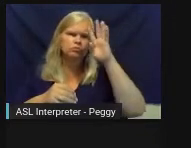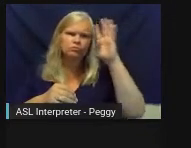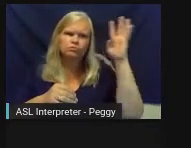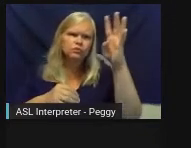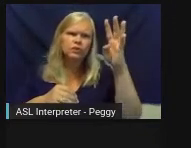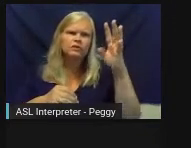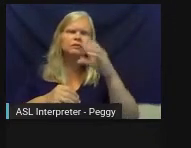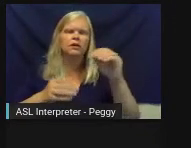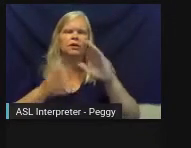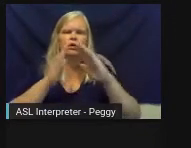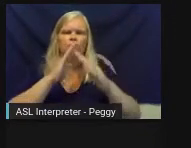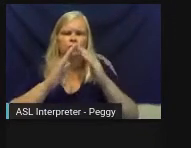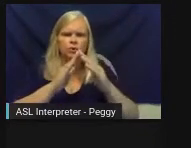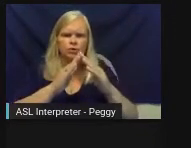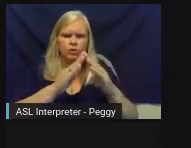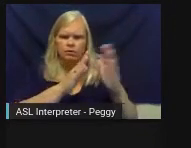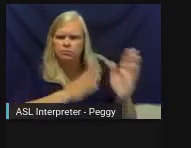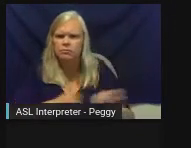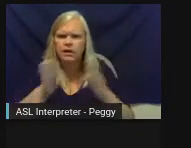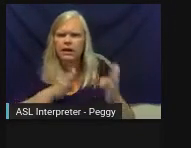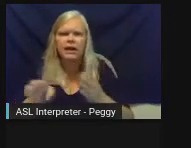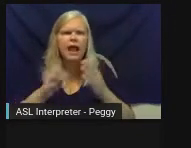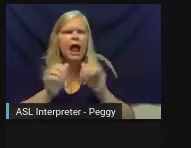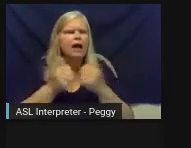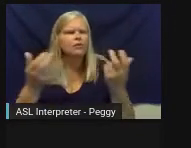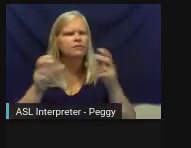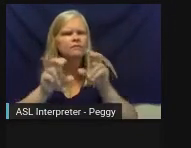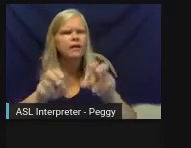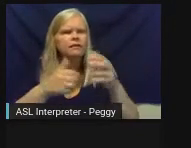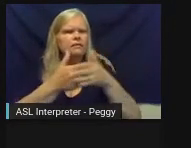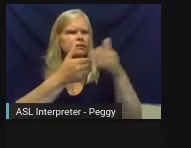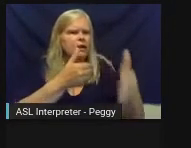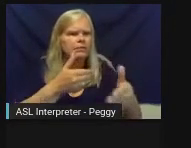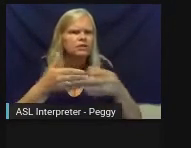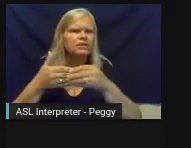We know there are lots of ways to invest in neighborhoods, to drive economic business development,